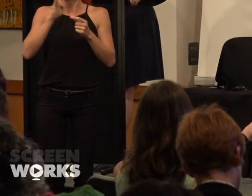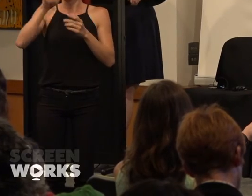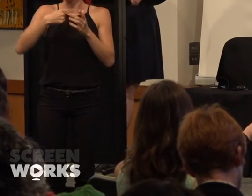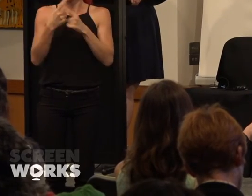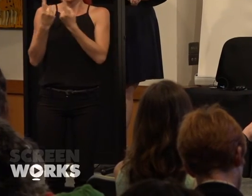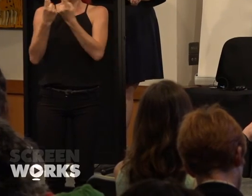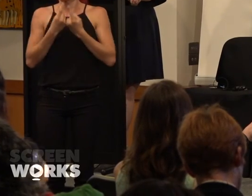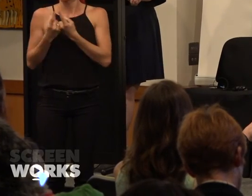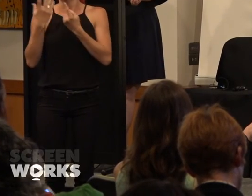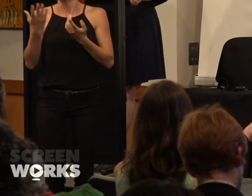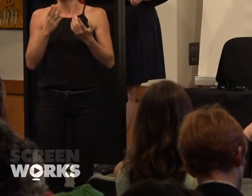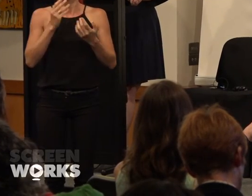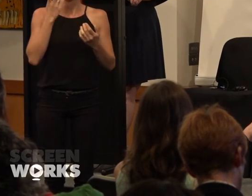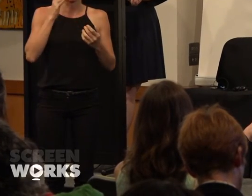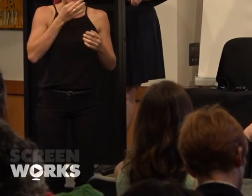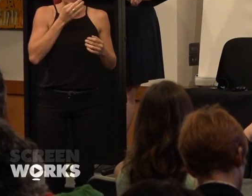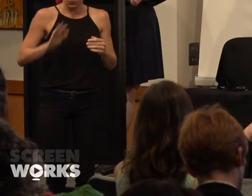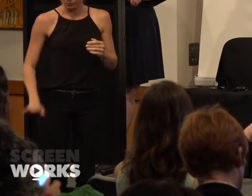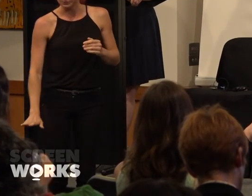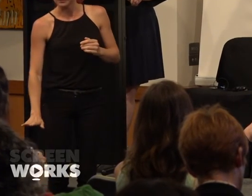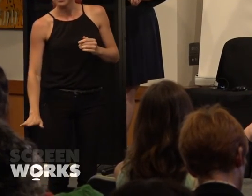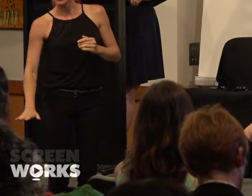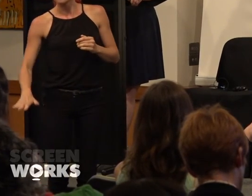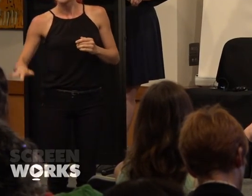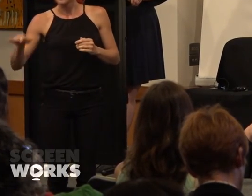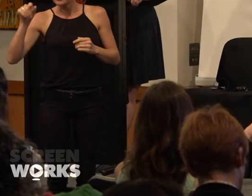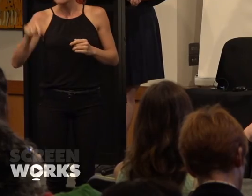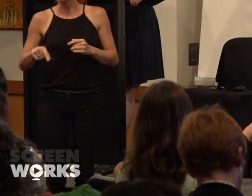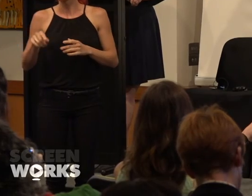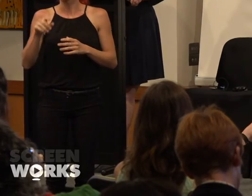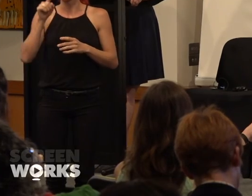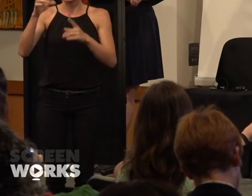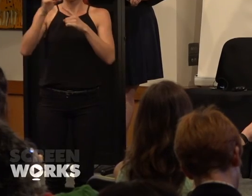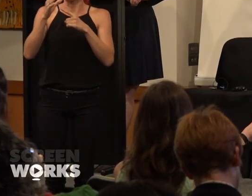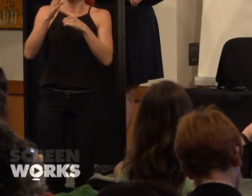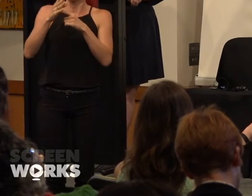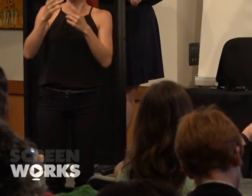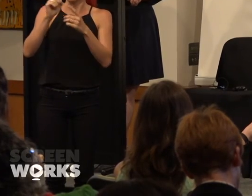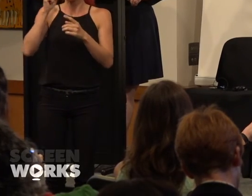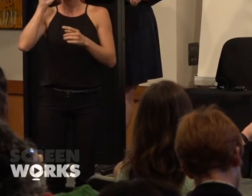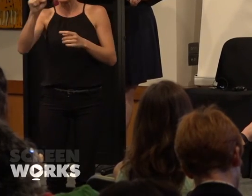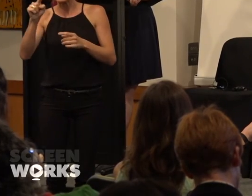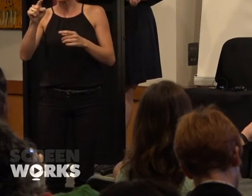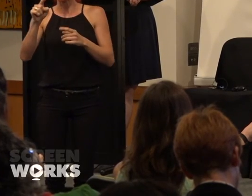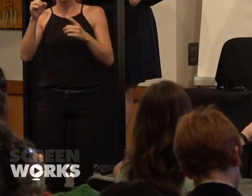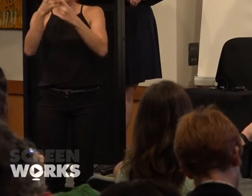from the time we were little, and this is why it's so important in terms of that content in terms of children and what they're seeing on the screen, because